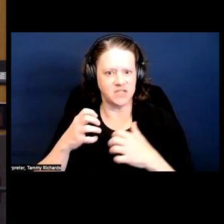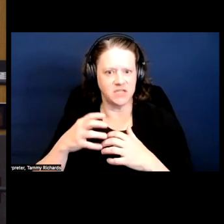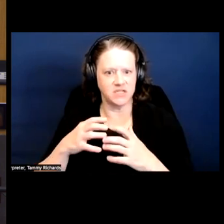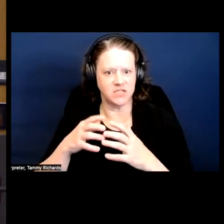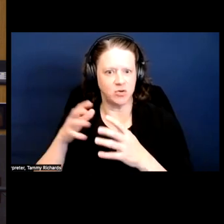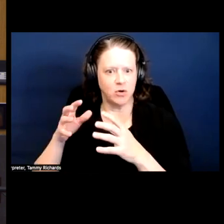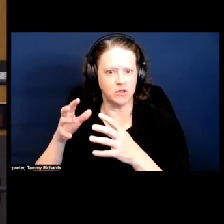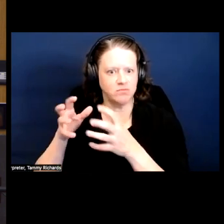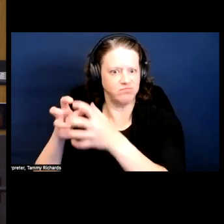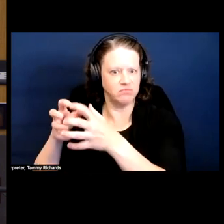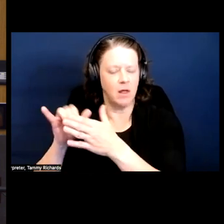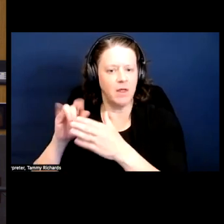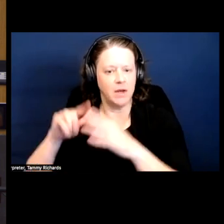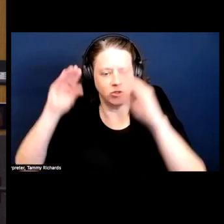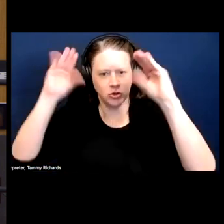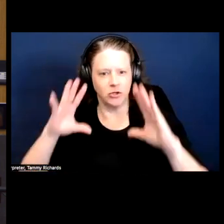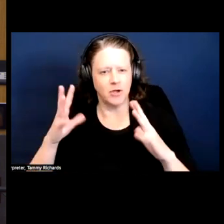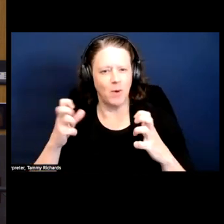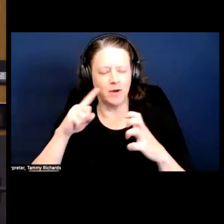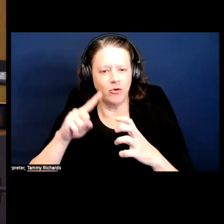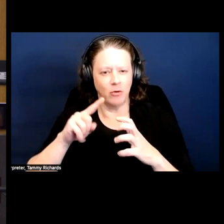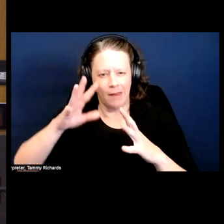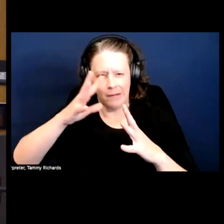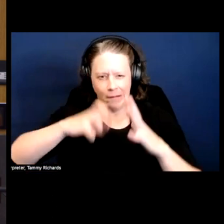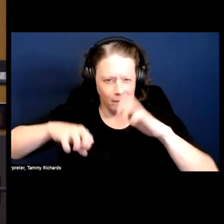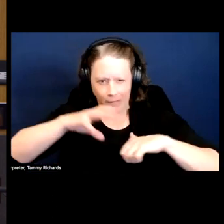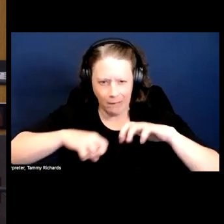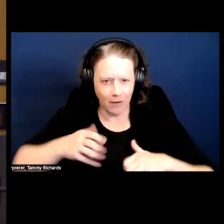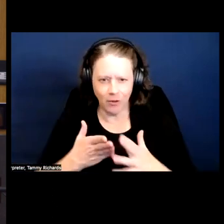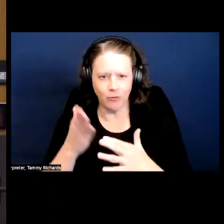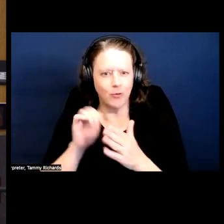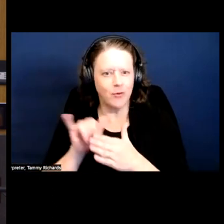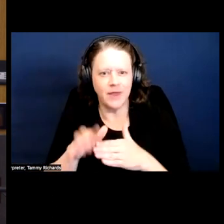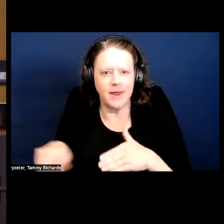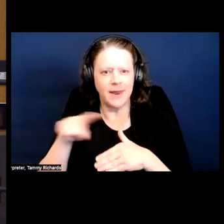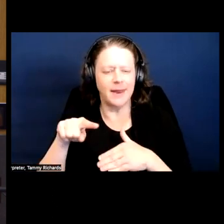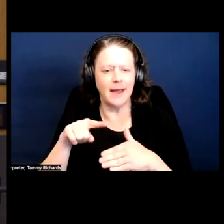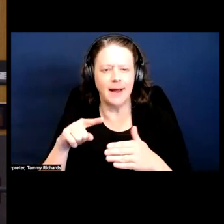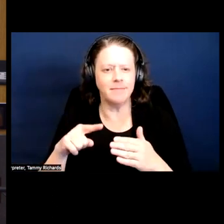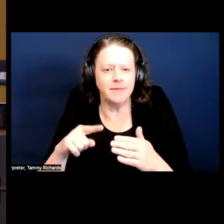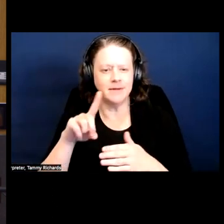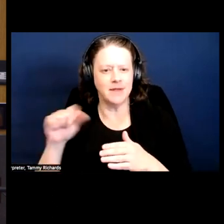And I want to learn enough from slavery this disabled black bodies and terrorization.